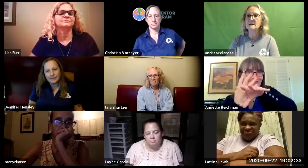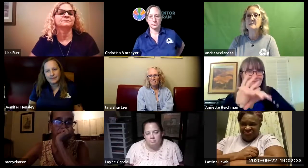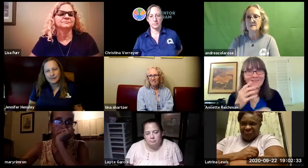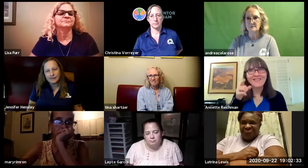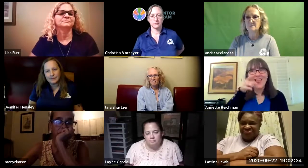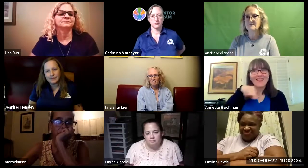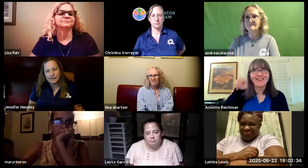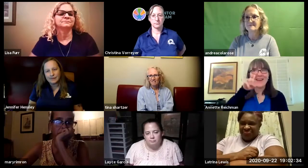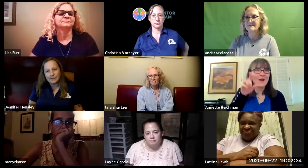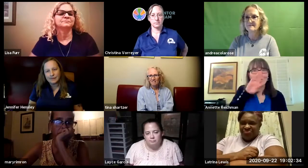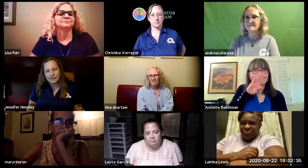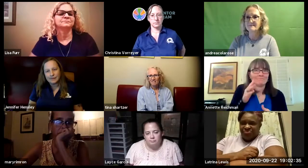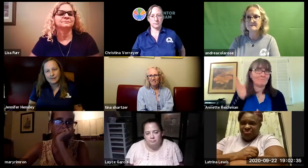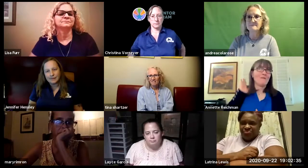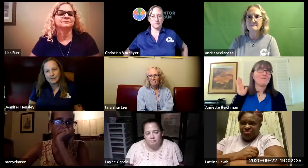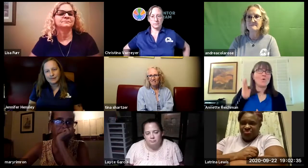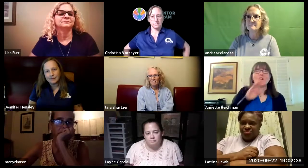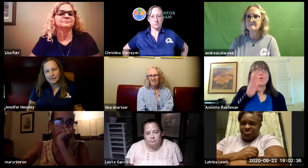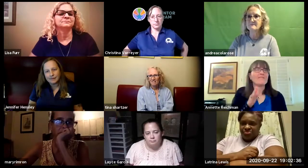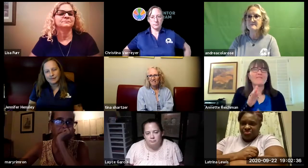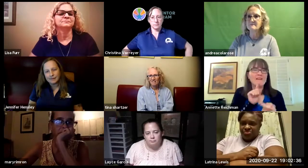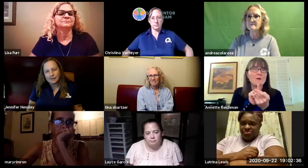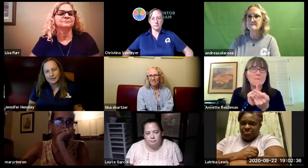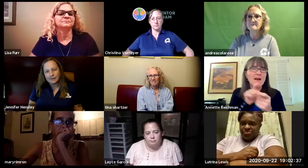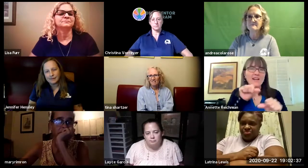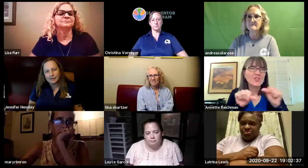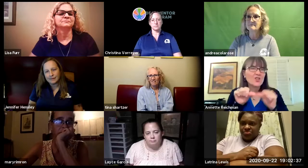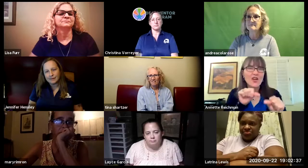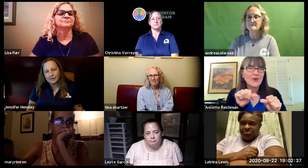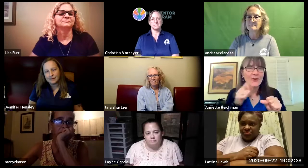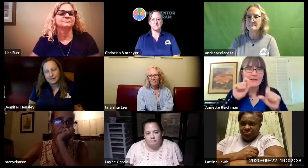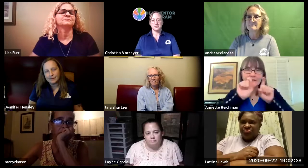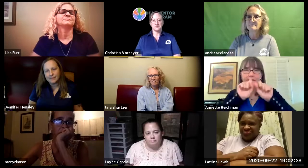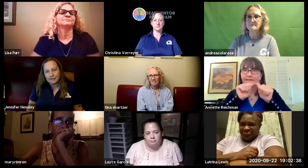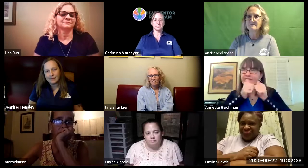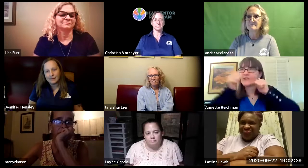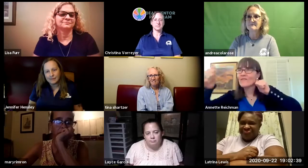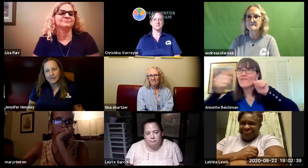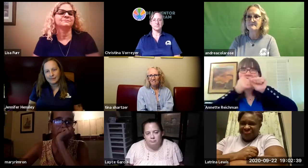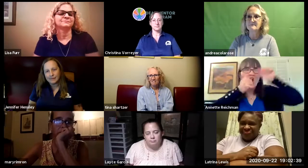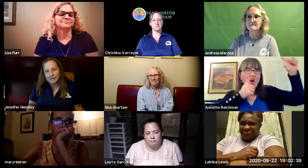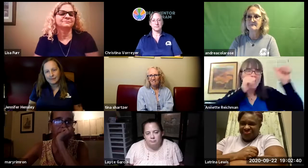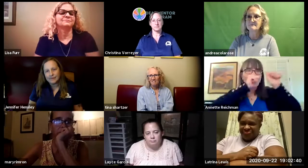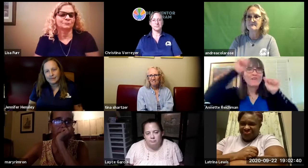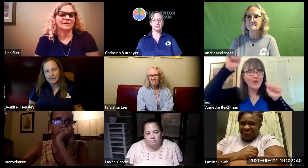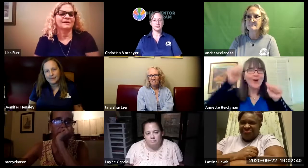connections with each other things that they have never been able to